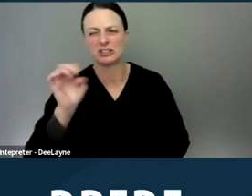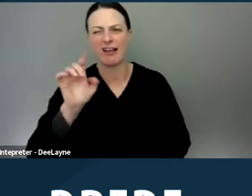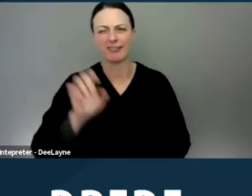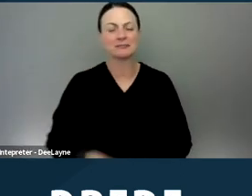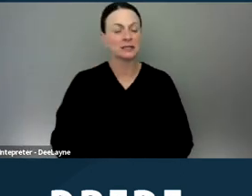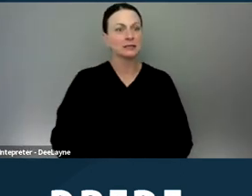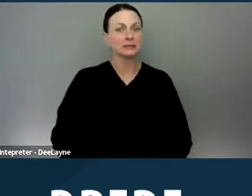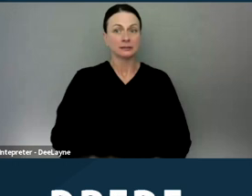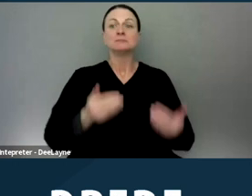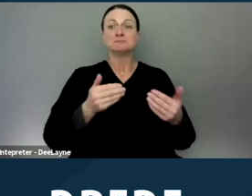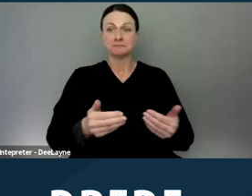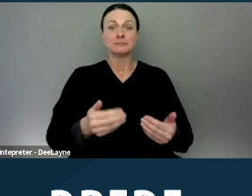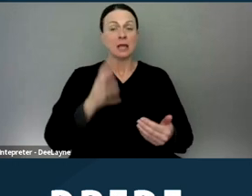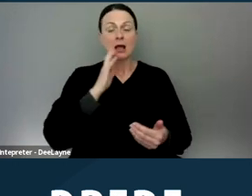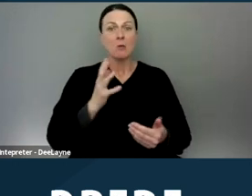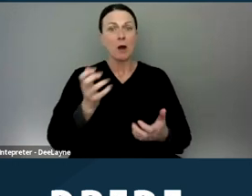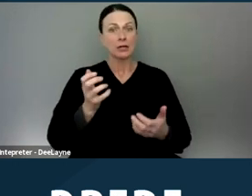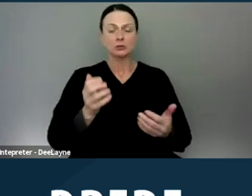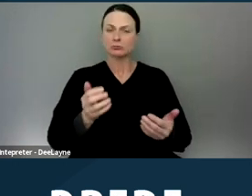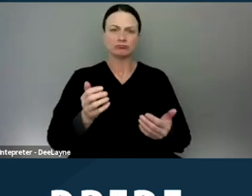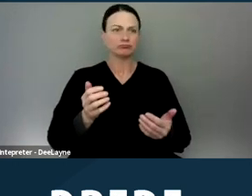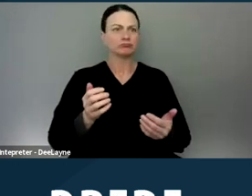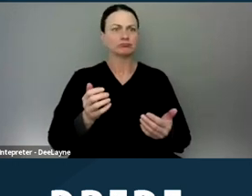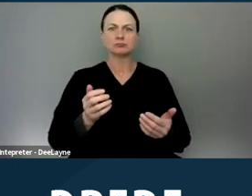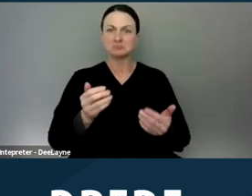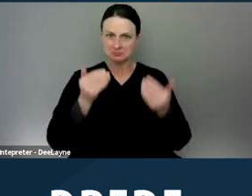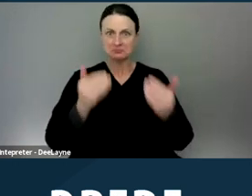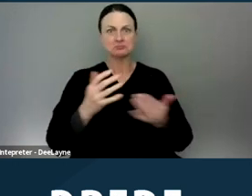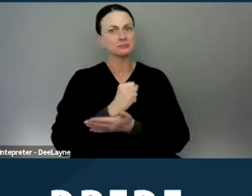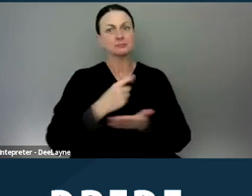I just wanted to jump in to talk about some